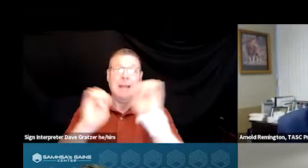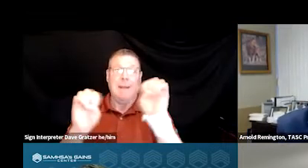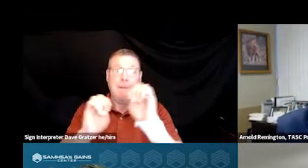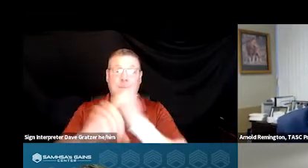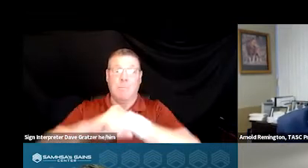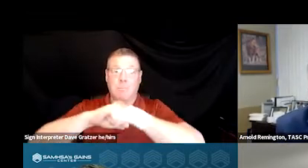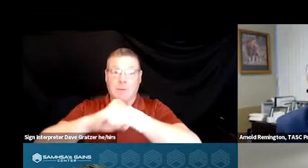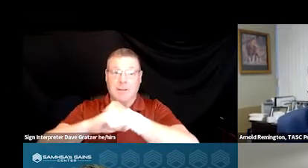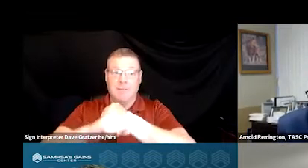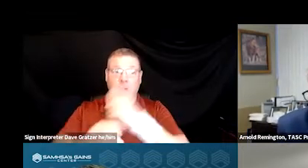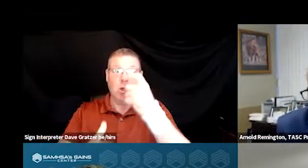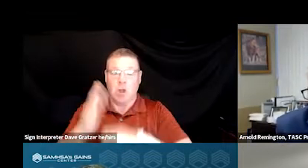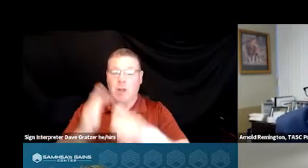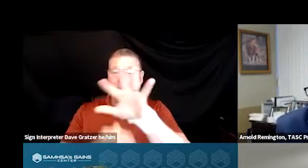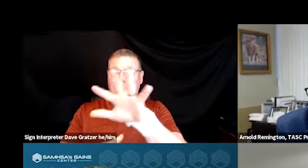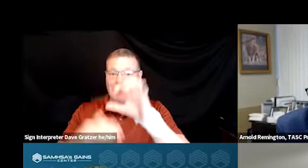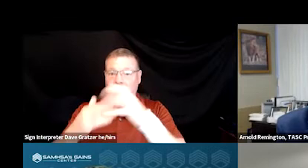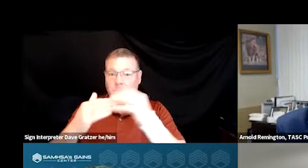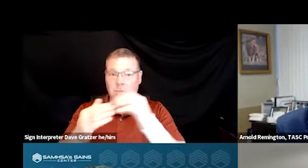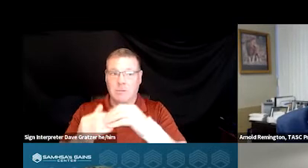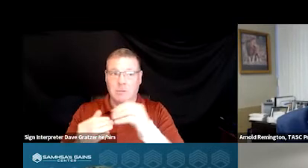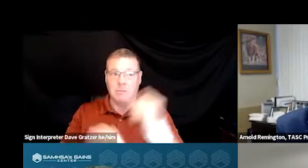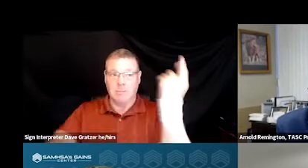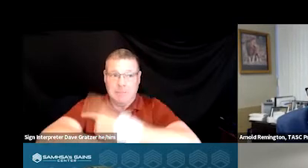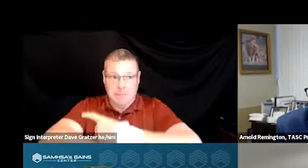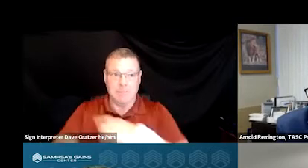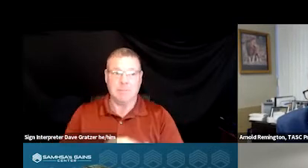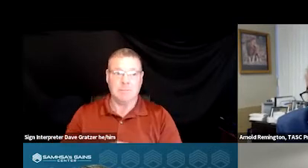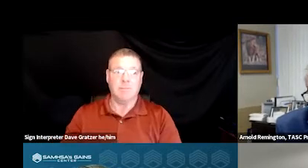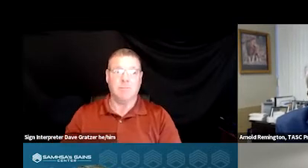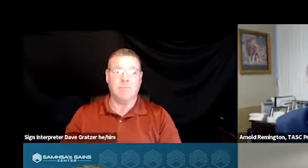placement costs $500 a day per to stay.